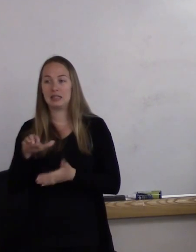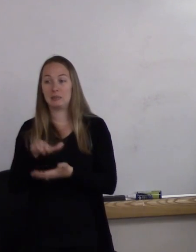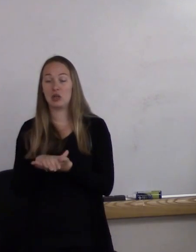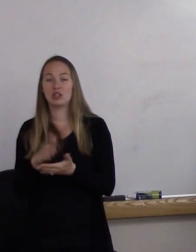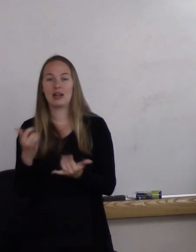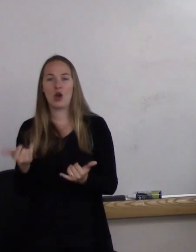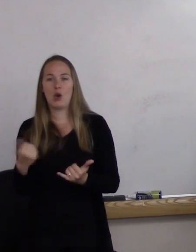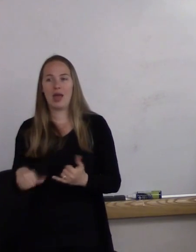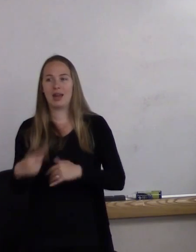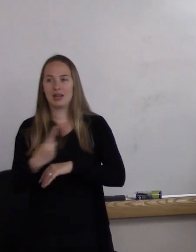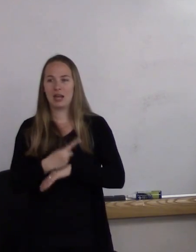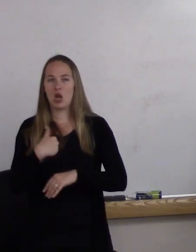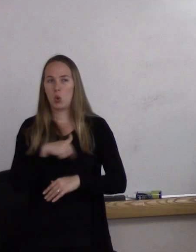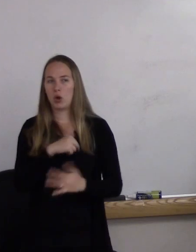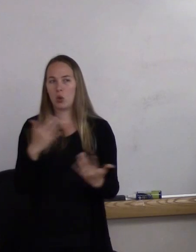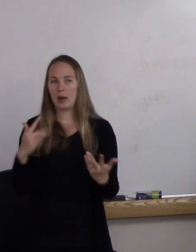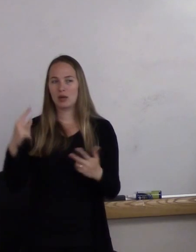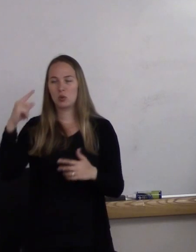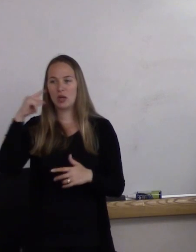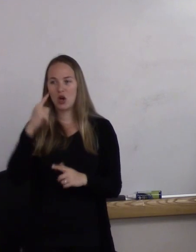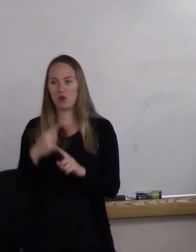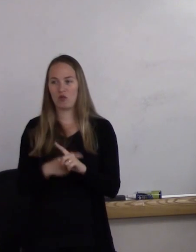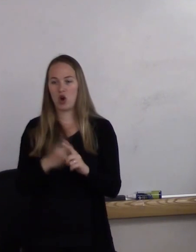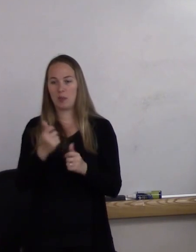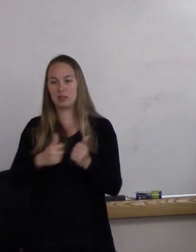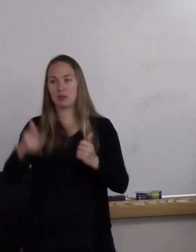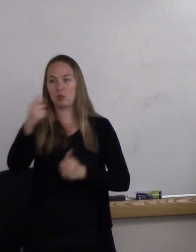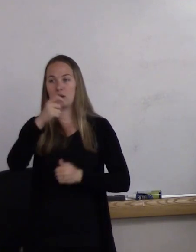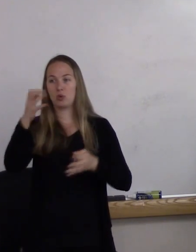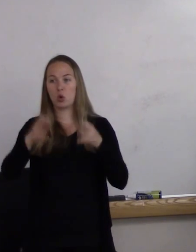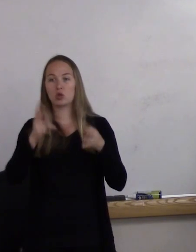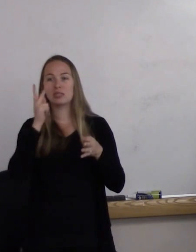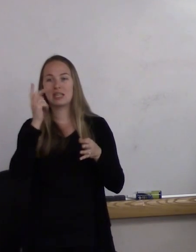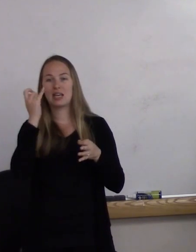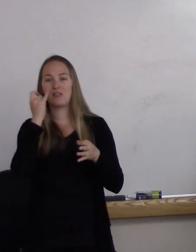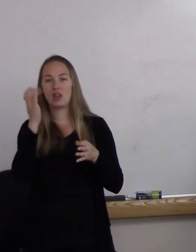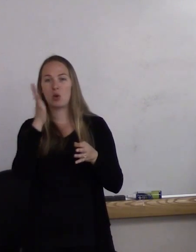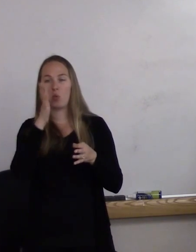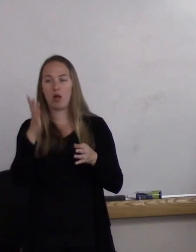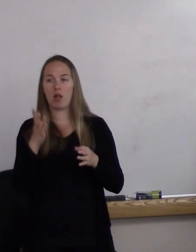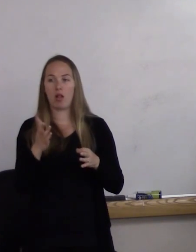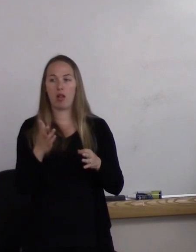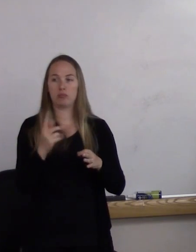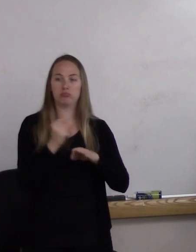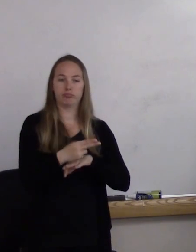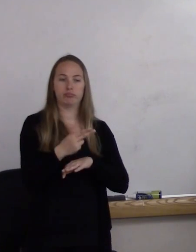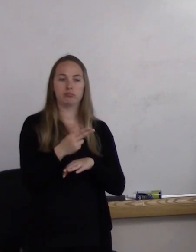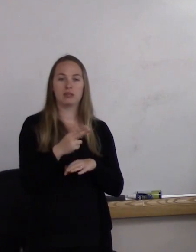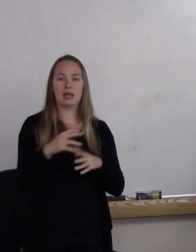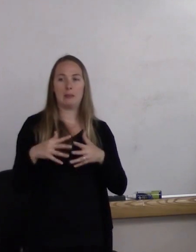we're waiting to hear from the Supreme Court to see if they'll be striking down the marriage laws